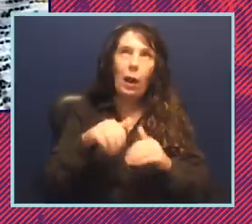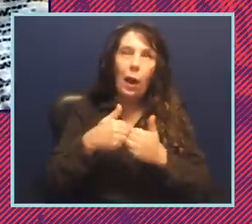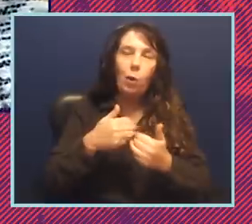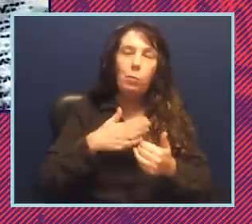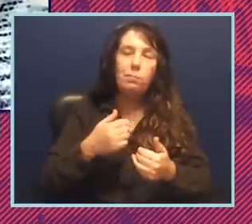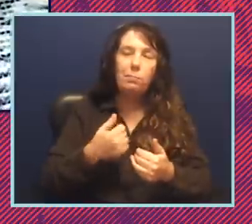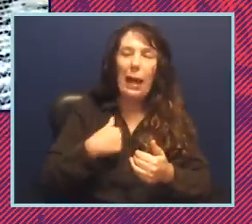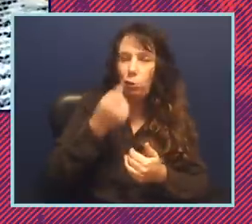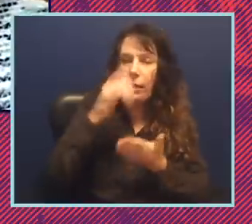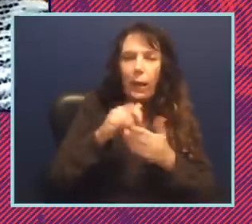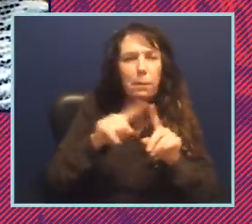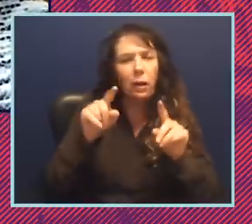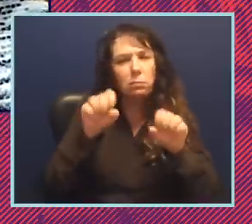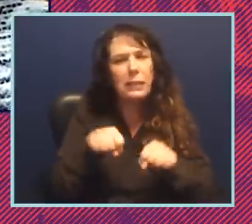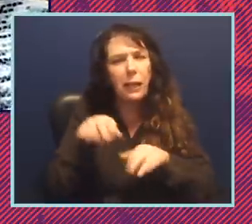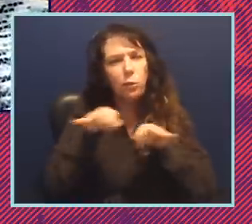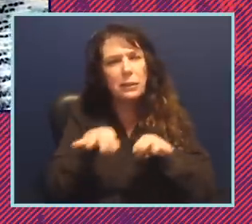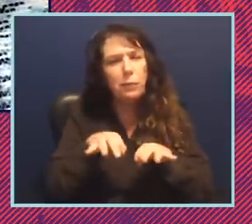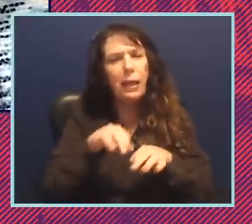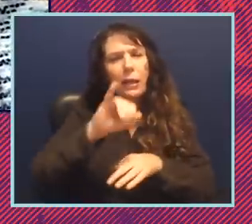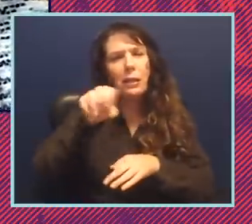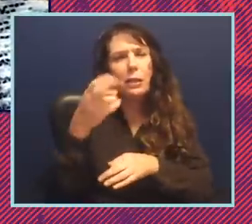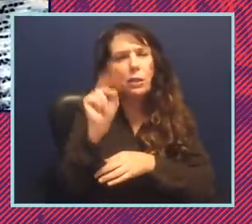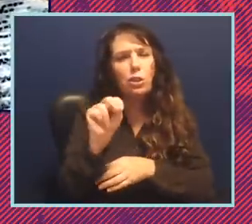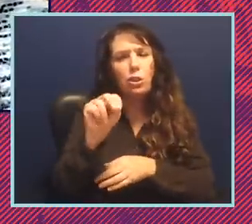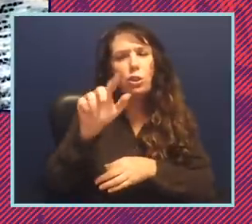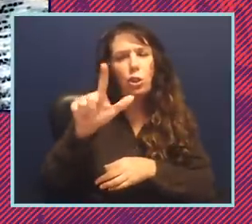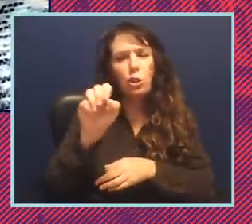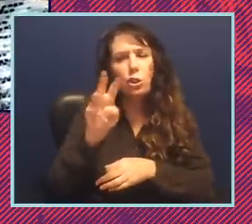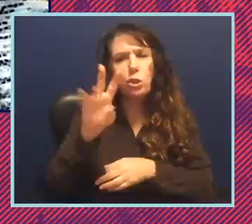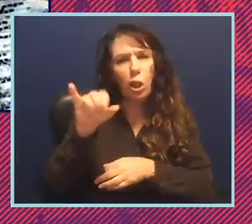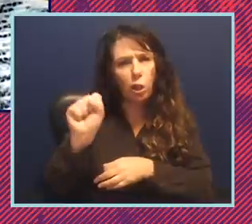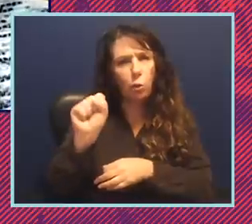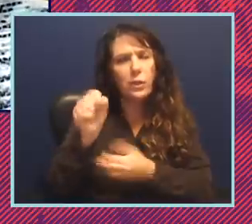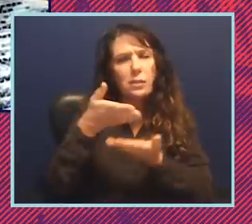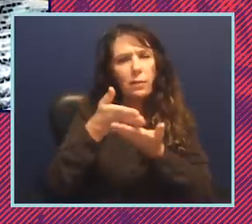help me understand also the john lewis voting rights advancement act you know which i think